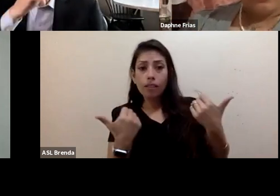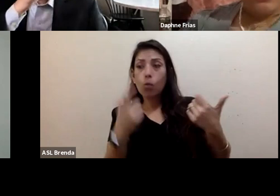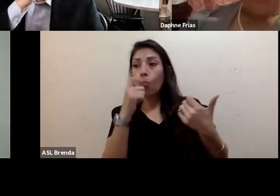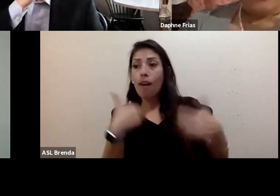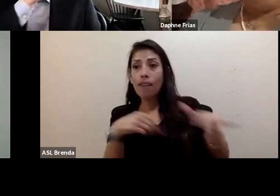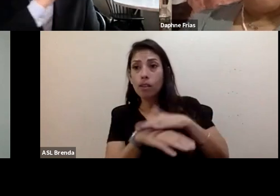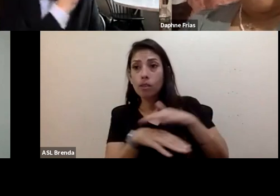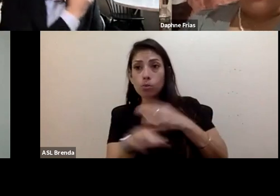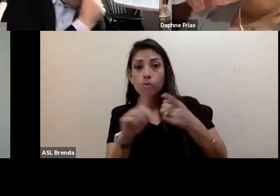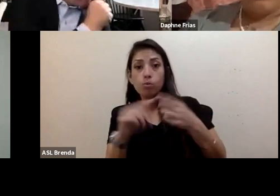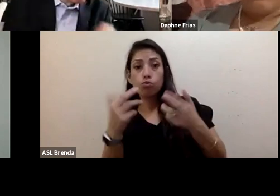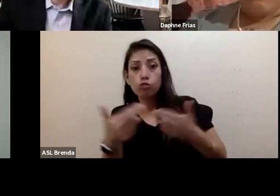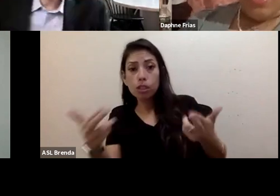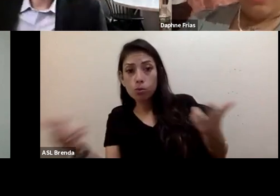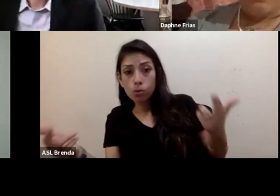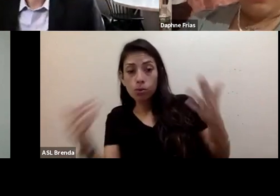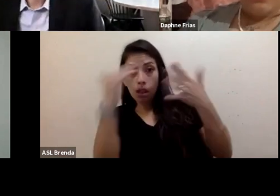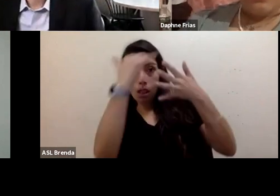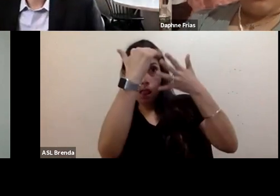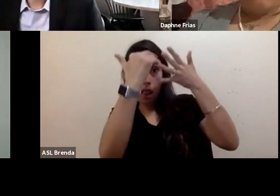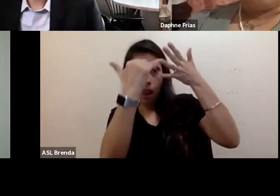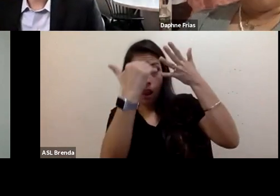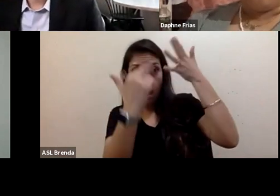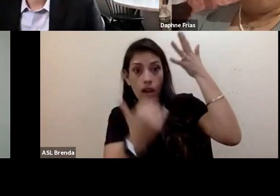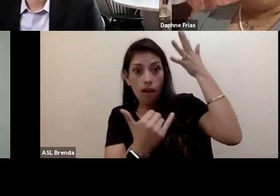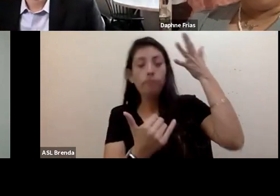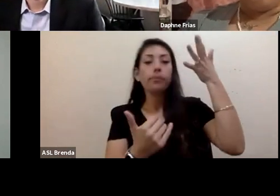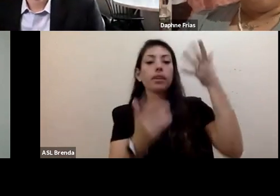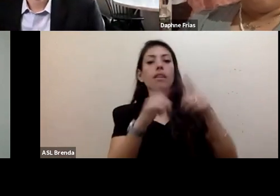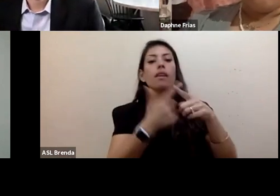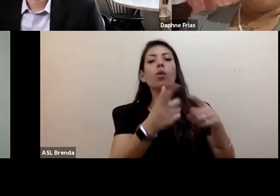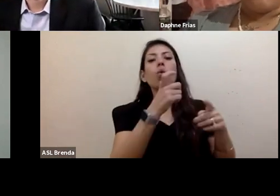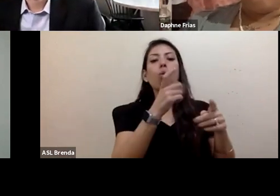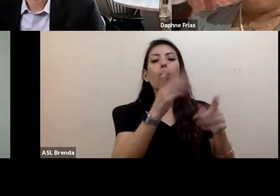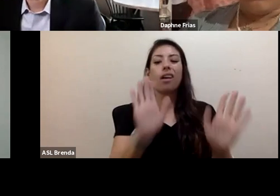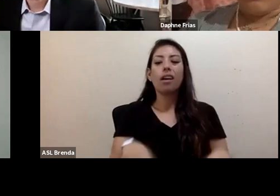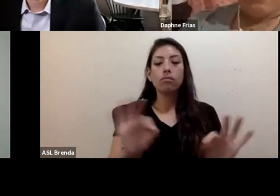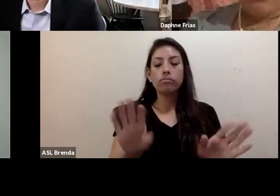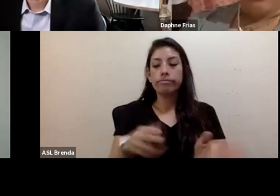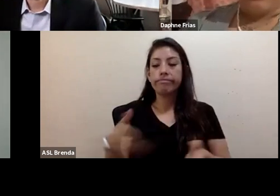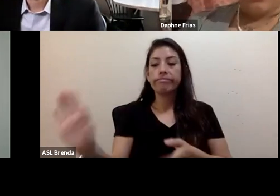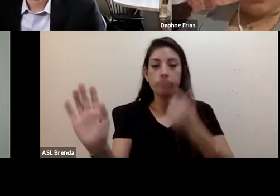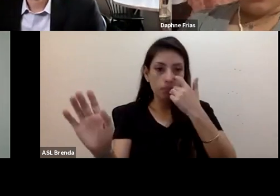and then as we go down the list of that hierarchy as to who is disposable and whose lives don't need to be protected,